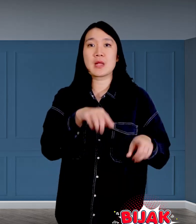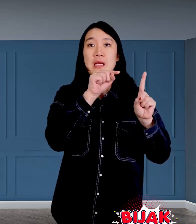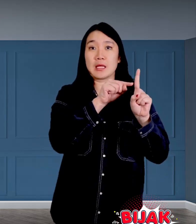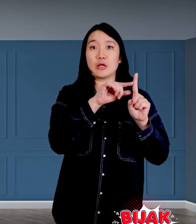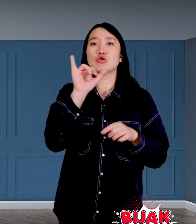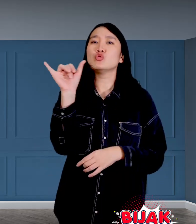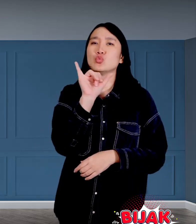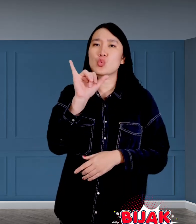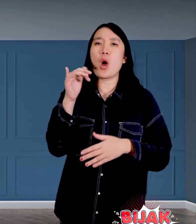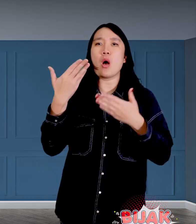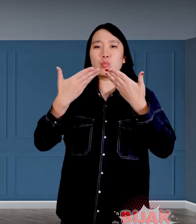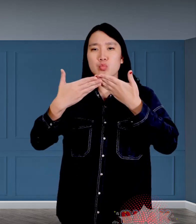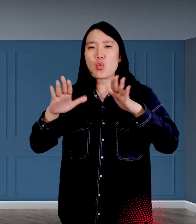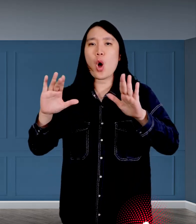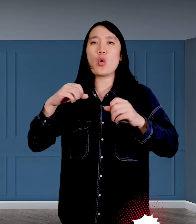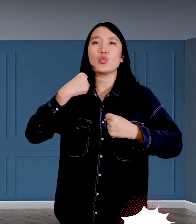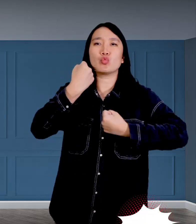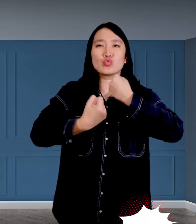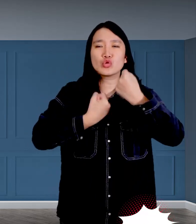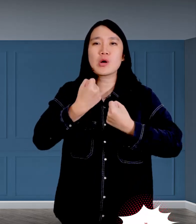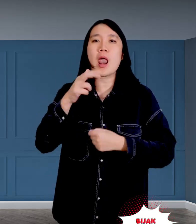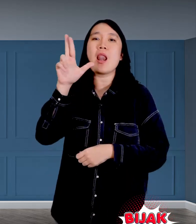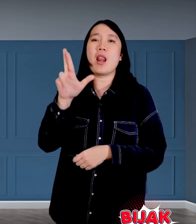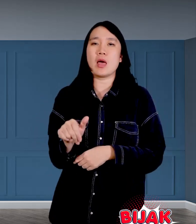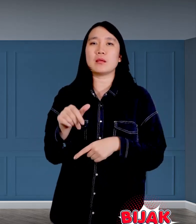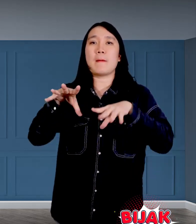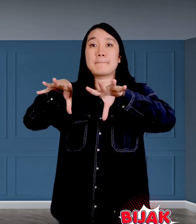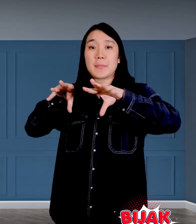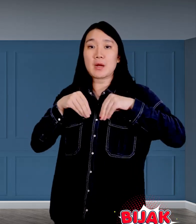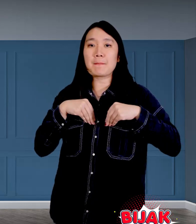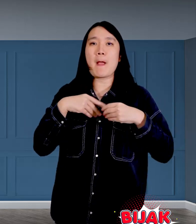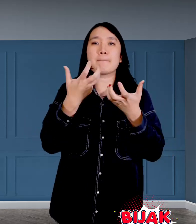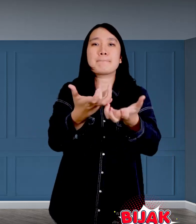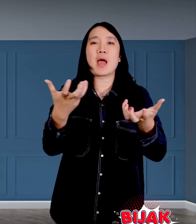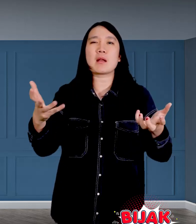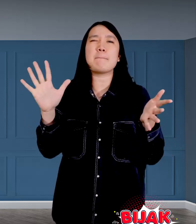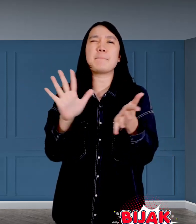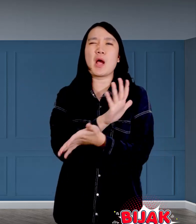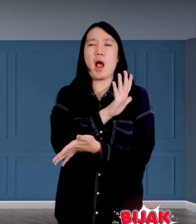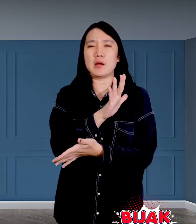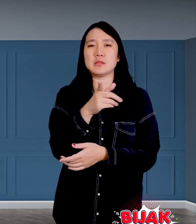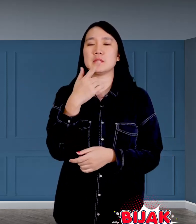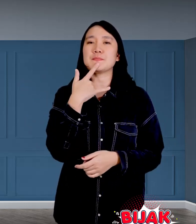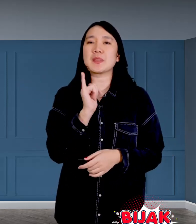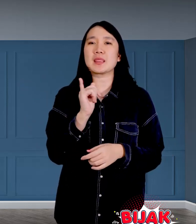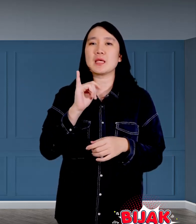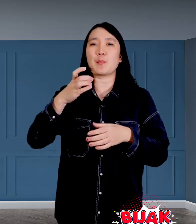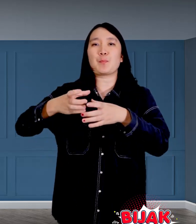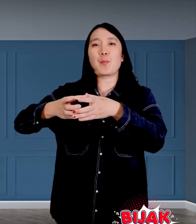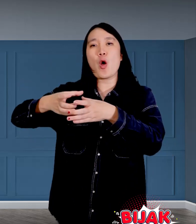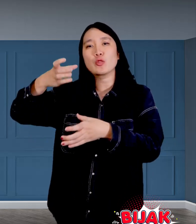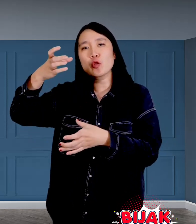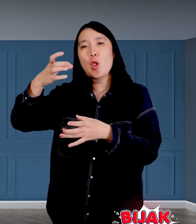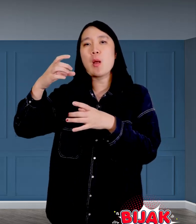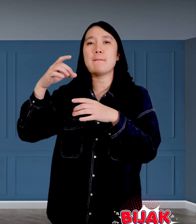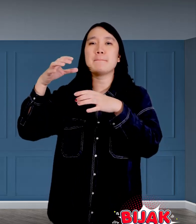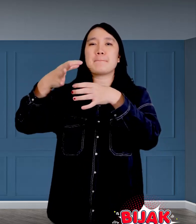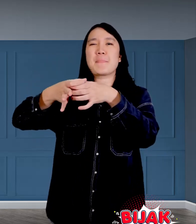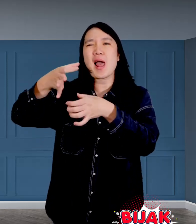Apart from that, he opened his business again accepting used goods such as plastic bottles,